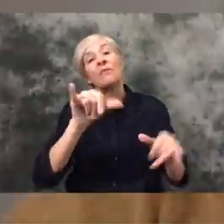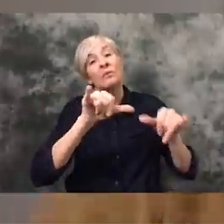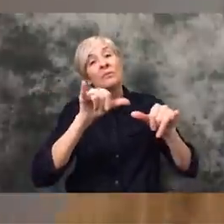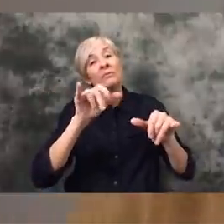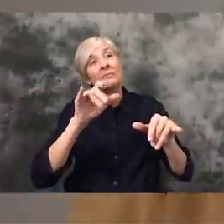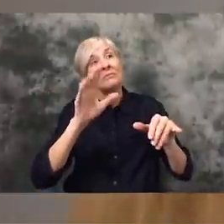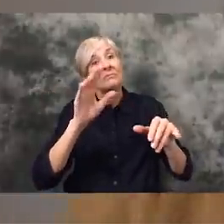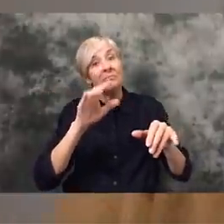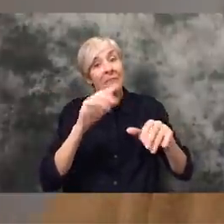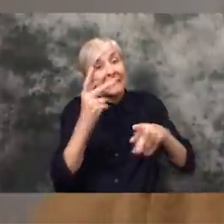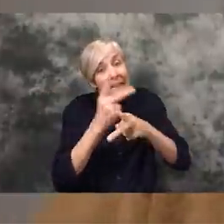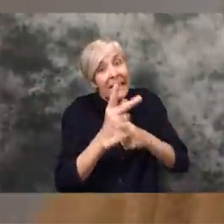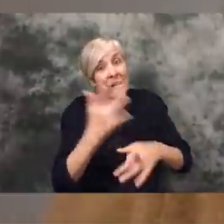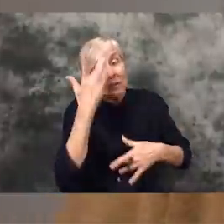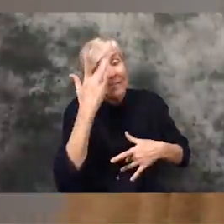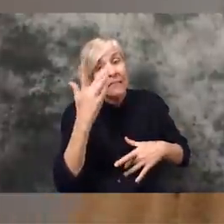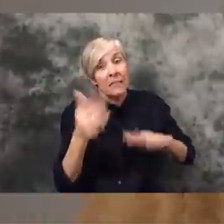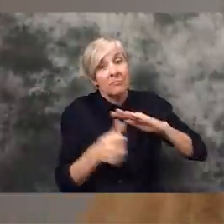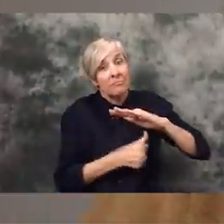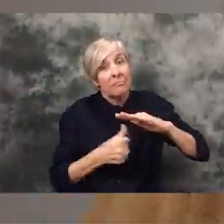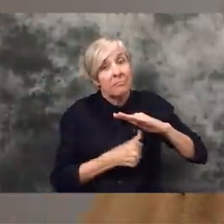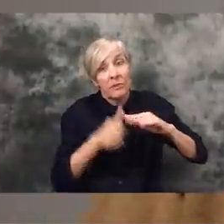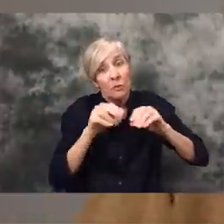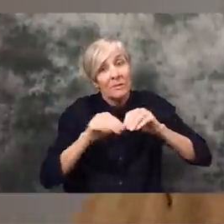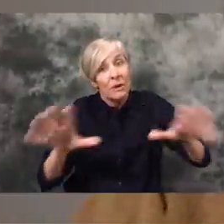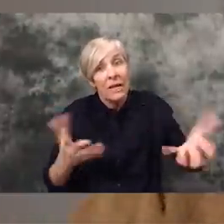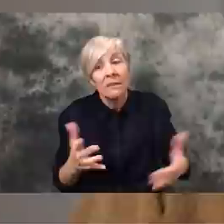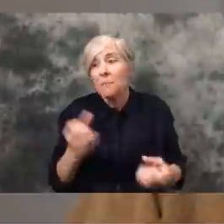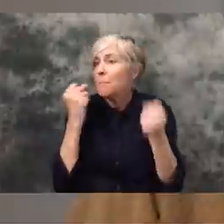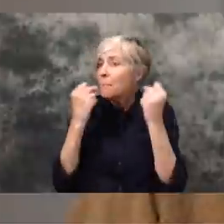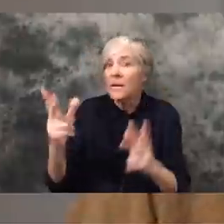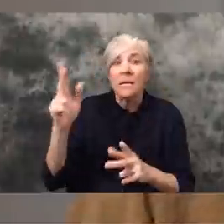sickness so that it doesn't spread. And so many Americans are without insurance